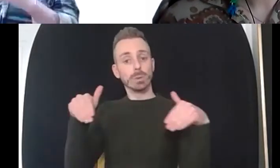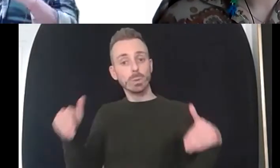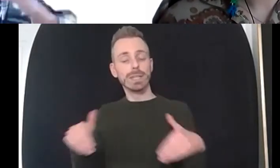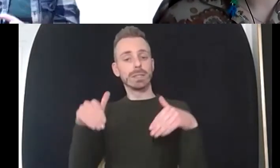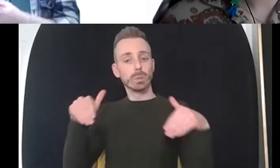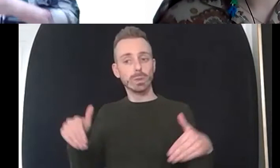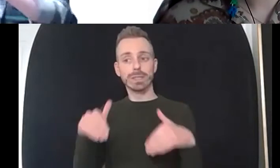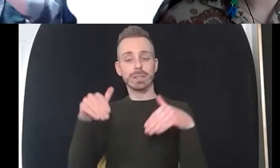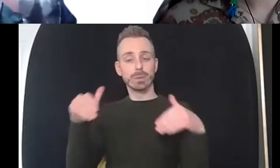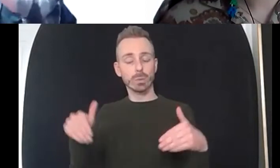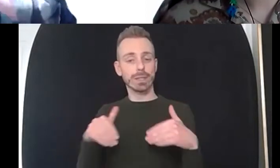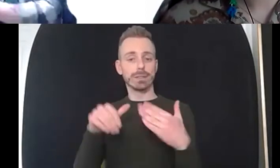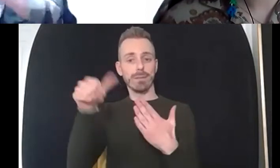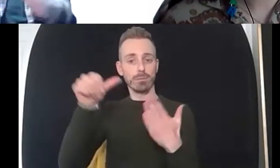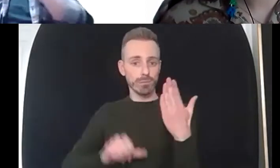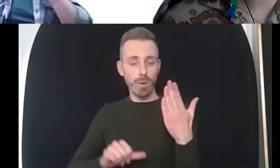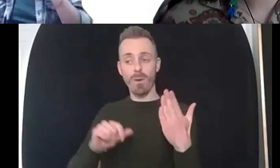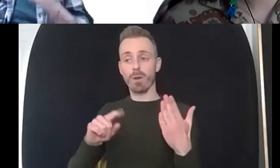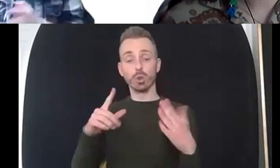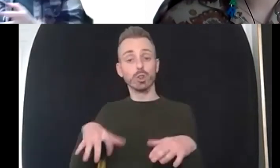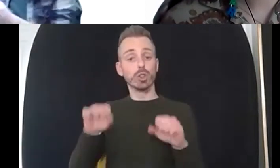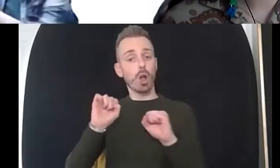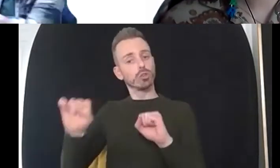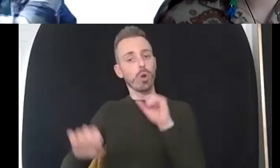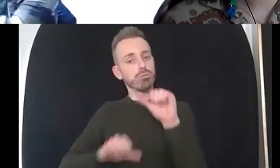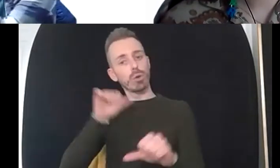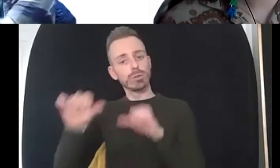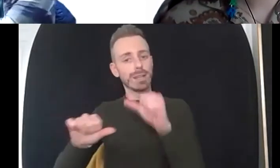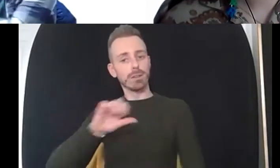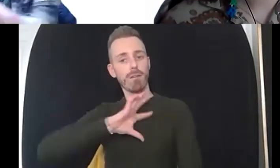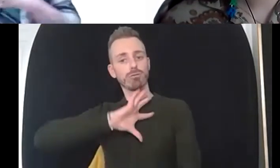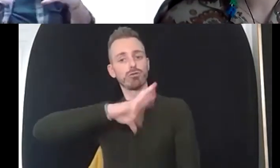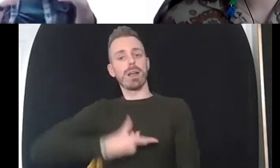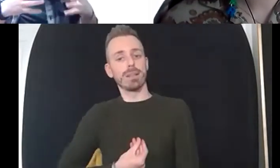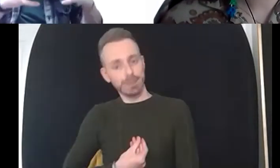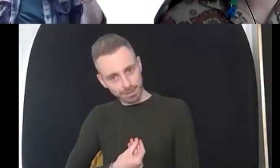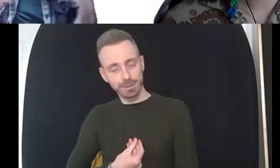to begin the process of transitioning or as you move into that transitioning process so i think